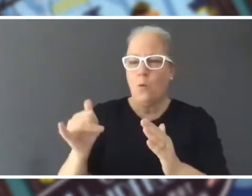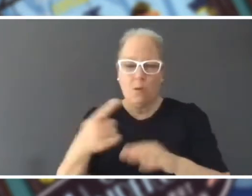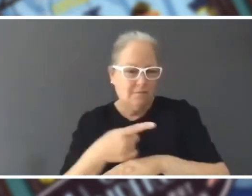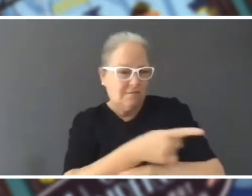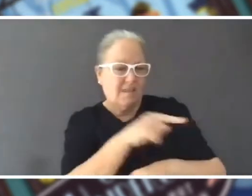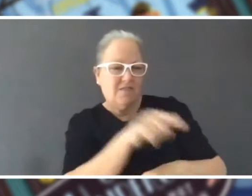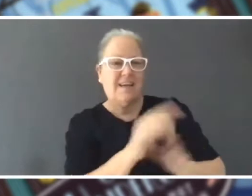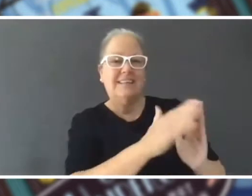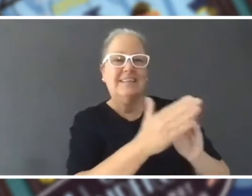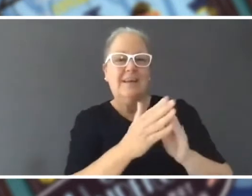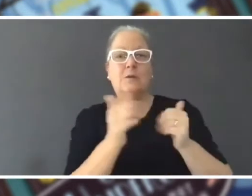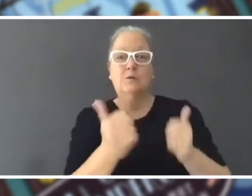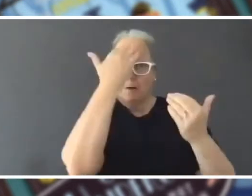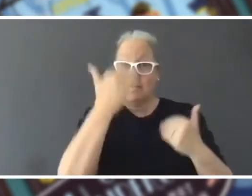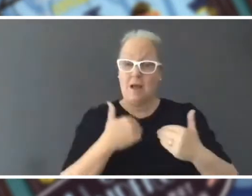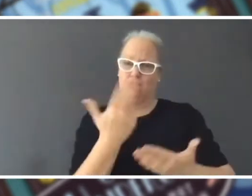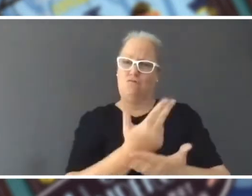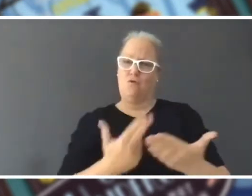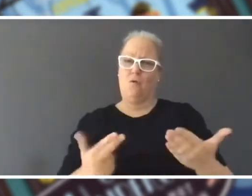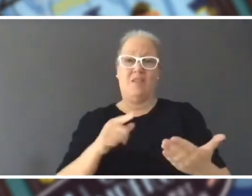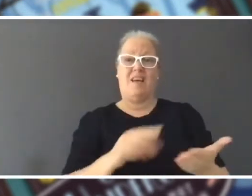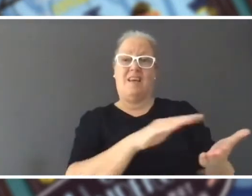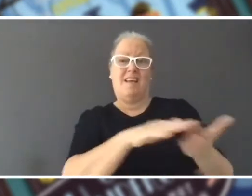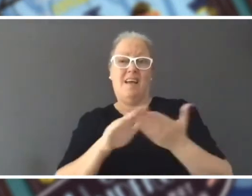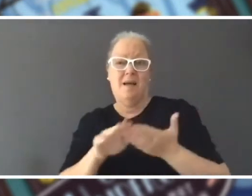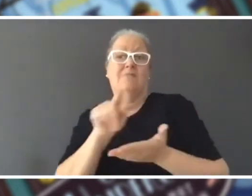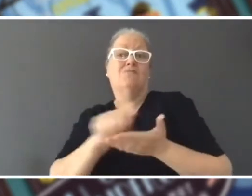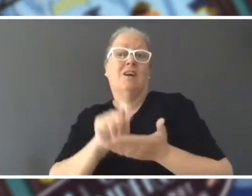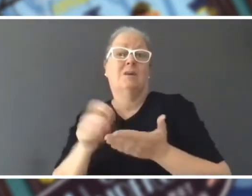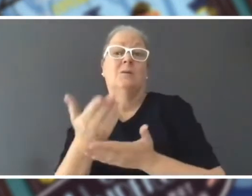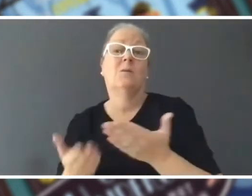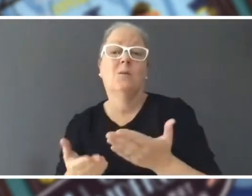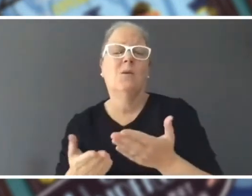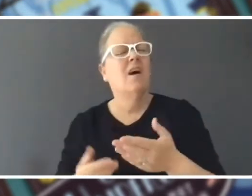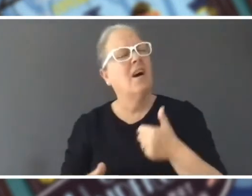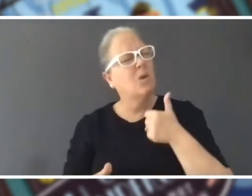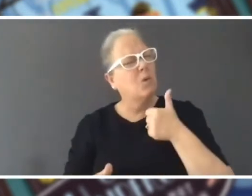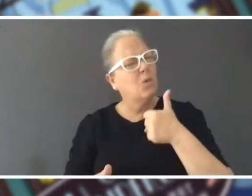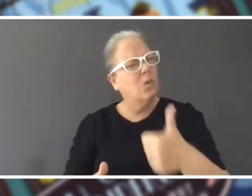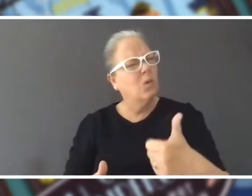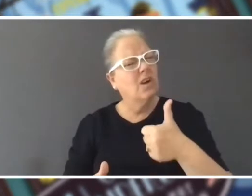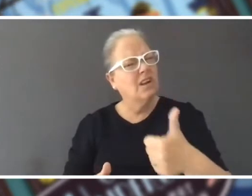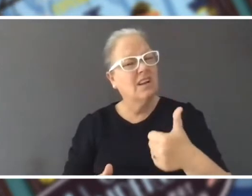writing stories. Tess: Yes. Oh, that's so cool that you write maps otherwise you would get lost in the town of your own creation